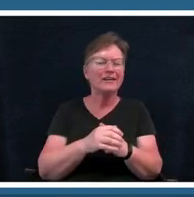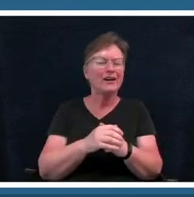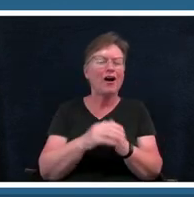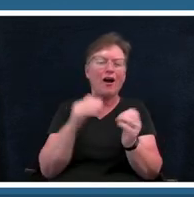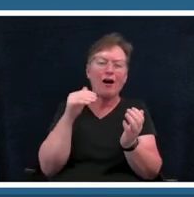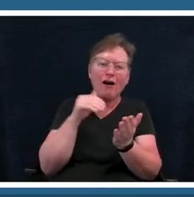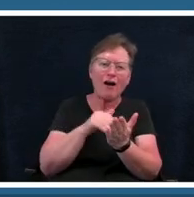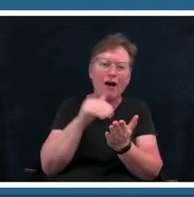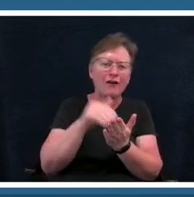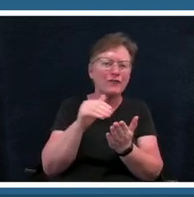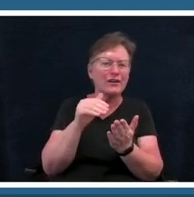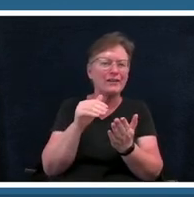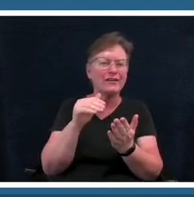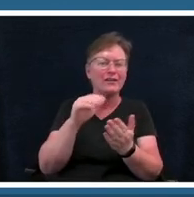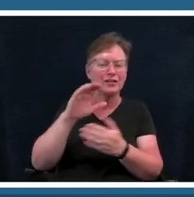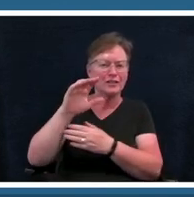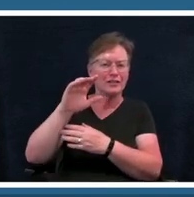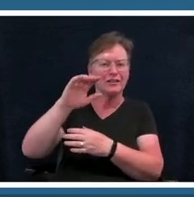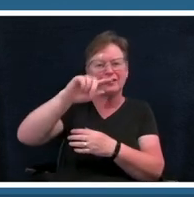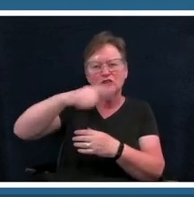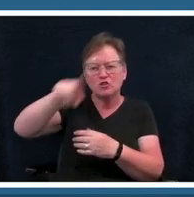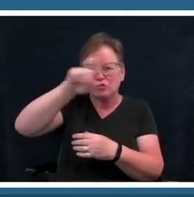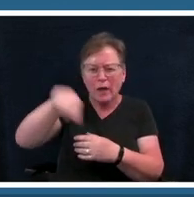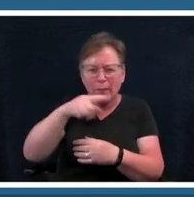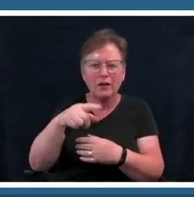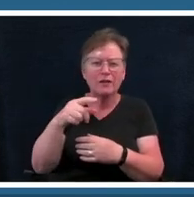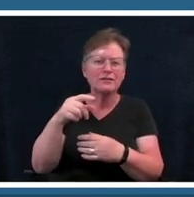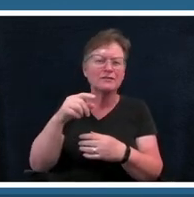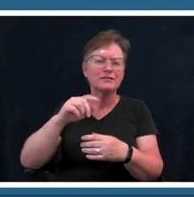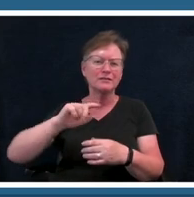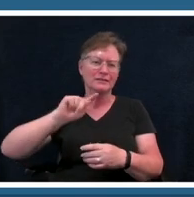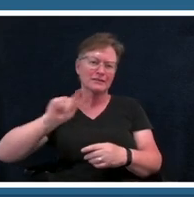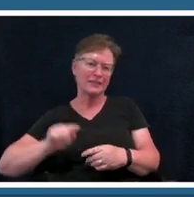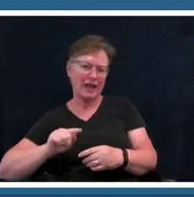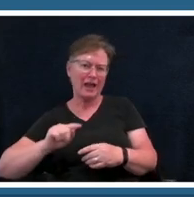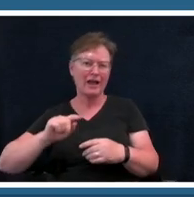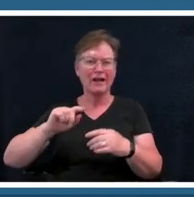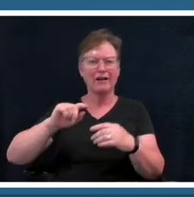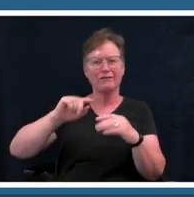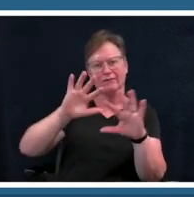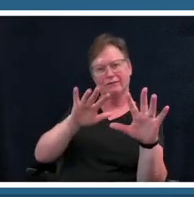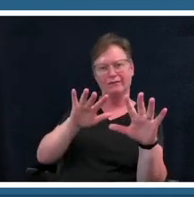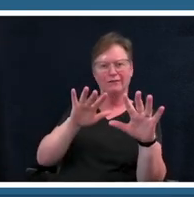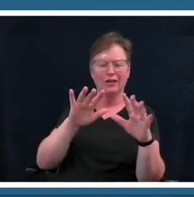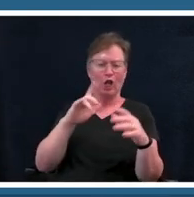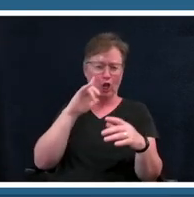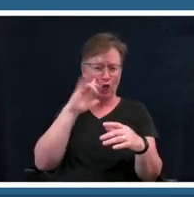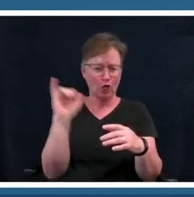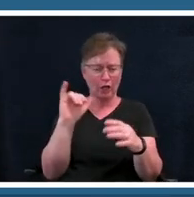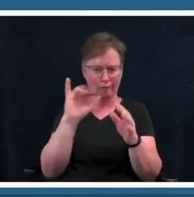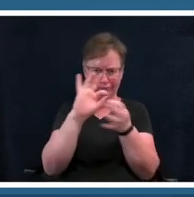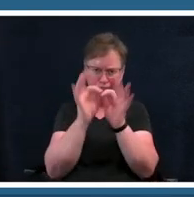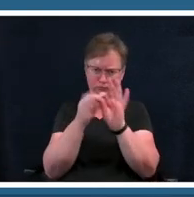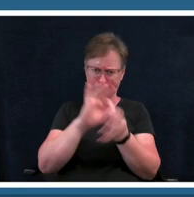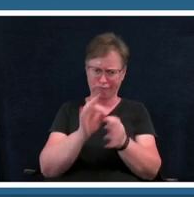clefs and stats and all of those things can look like a foreign language but if